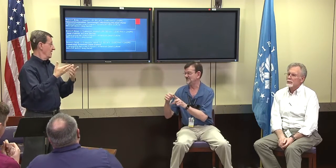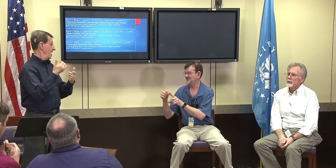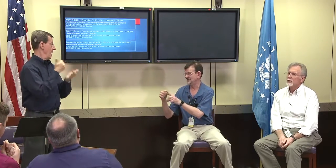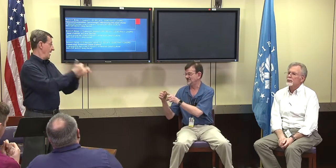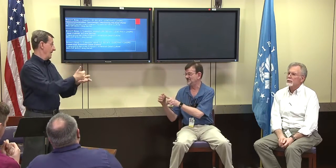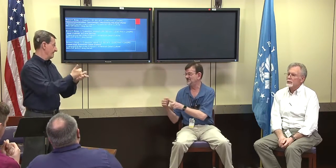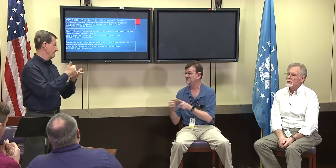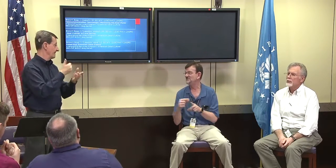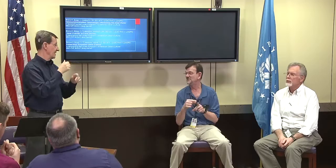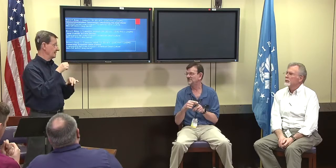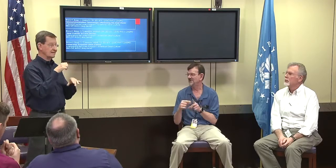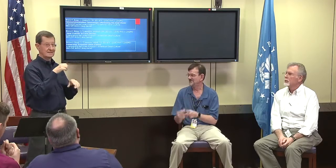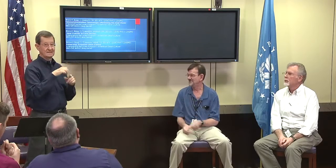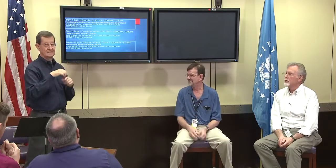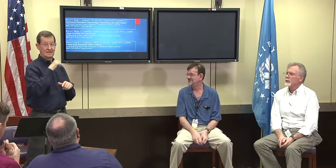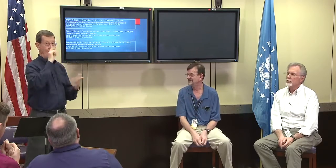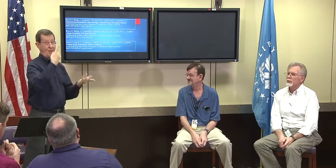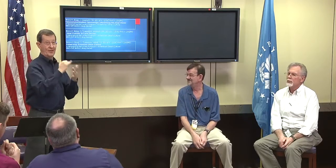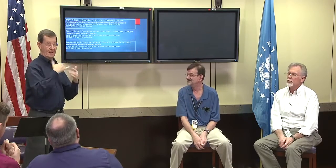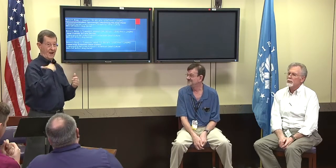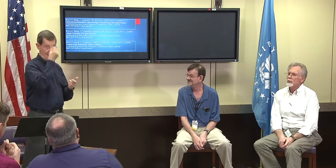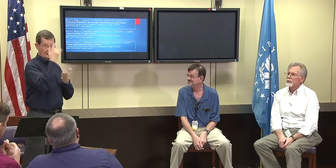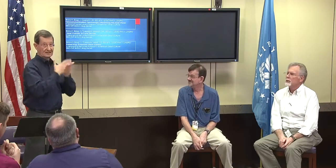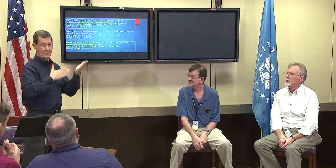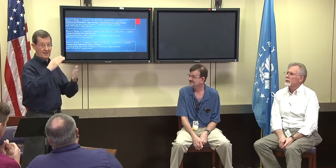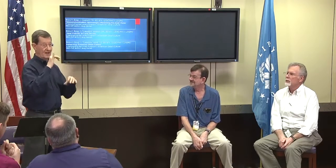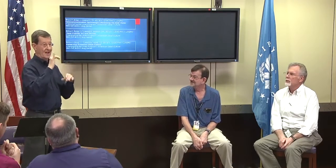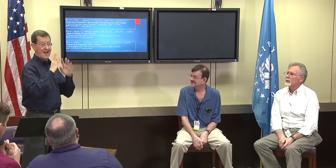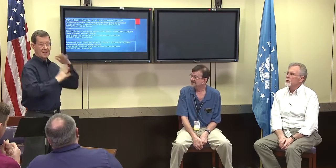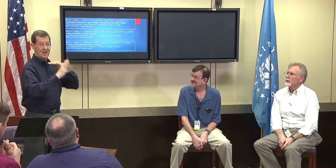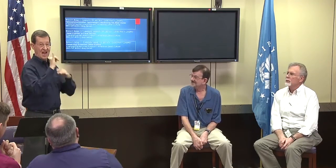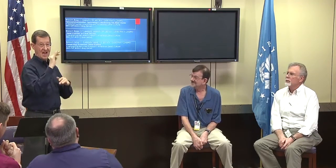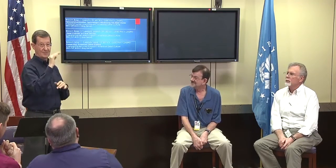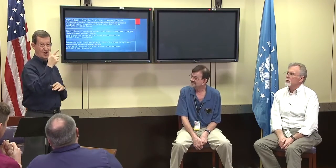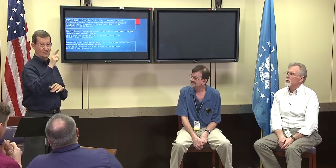and our comfortability with written English.